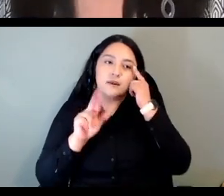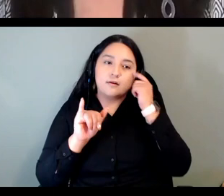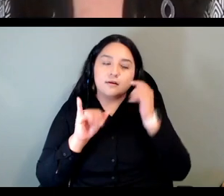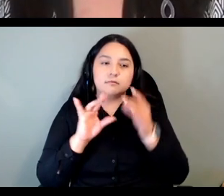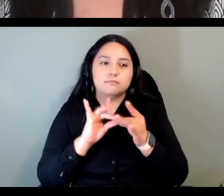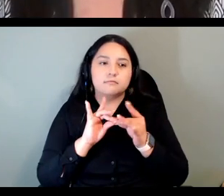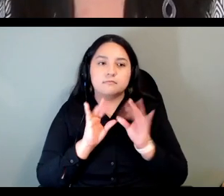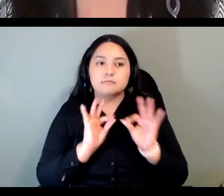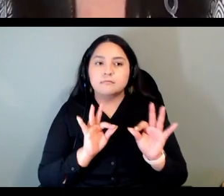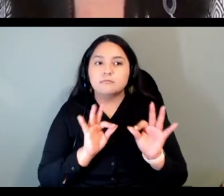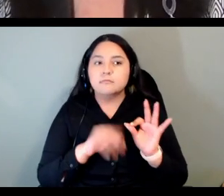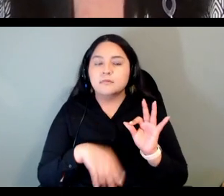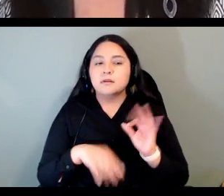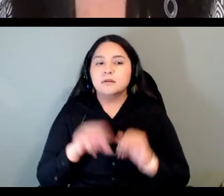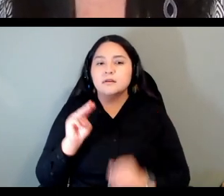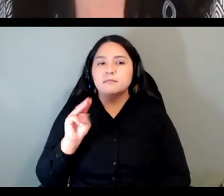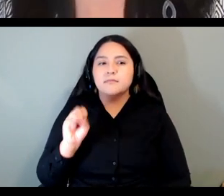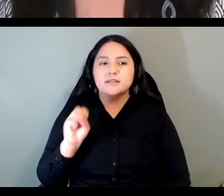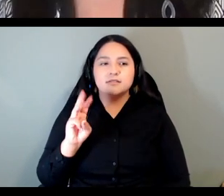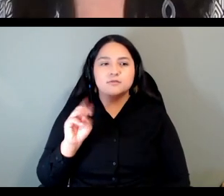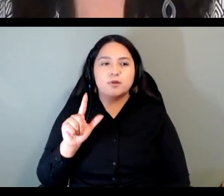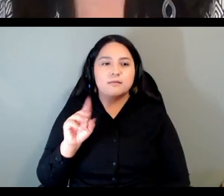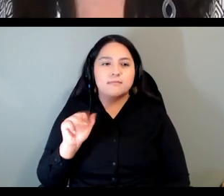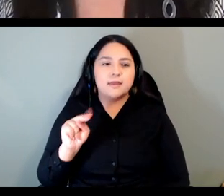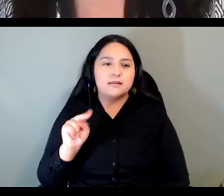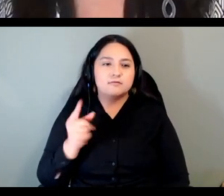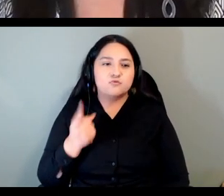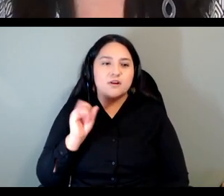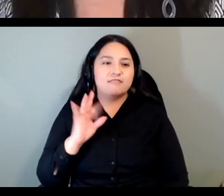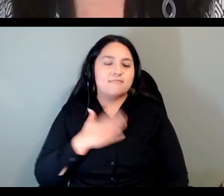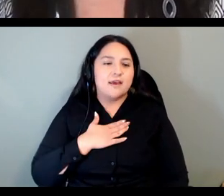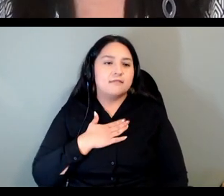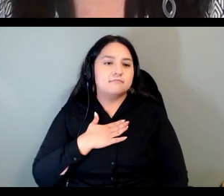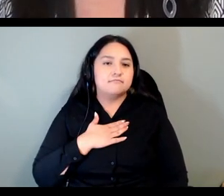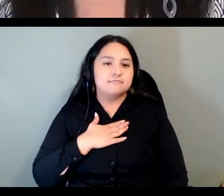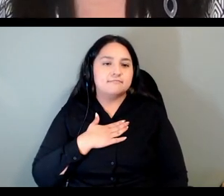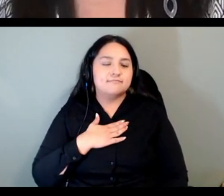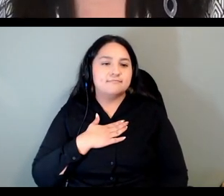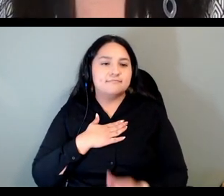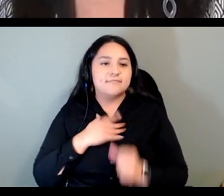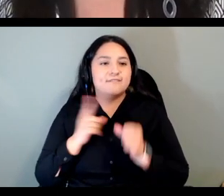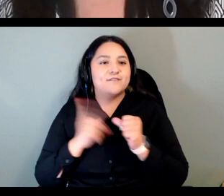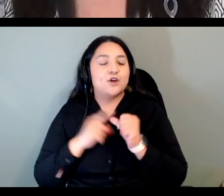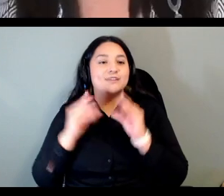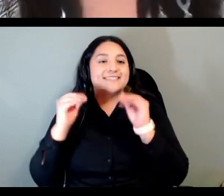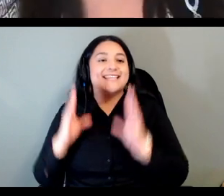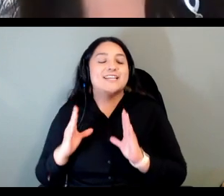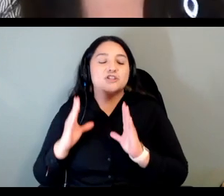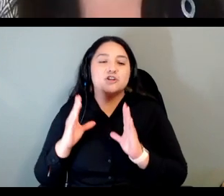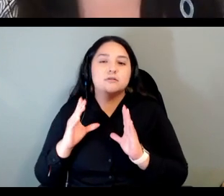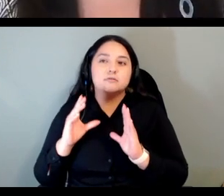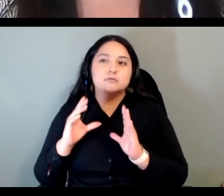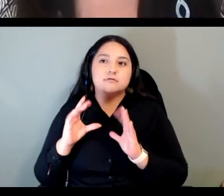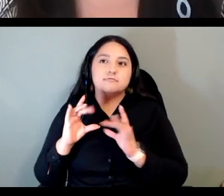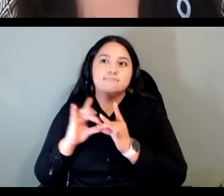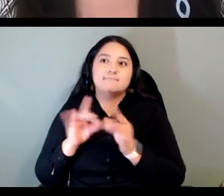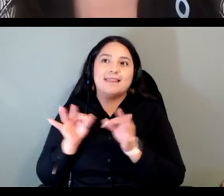one of my very first teachers of the language and so this was definitely a hard loss for